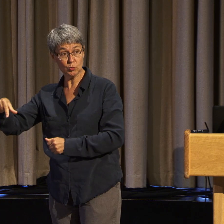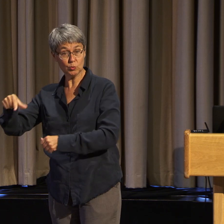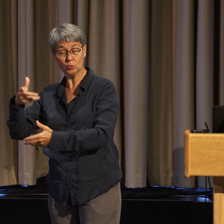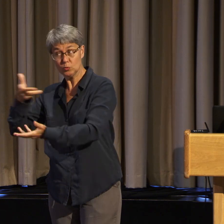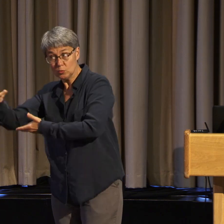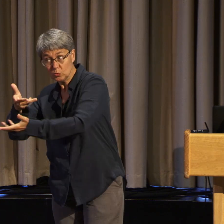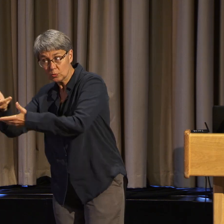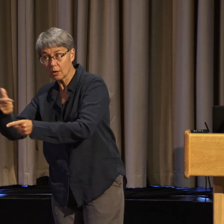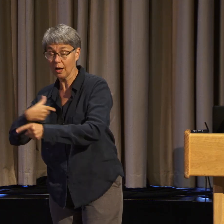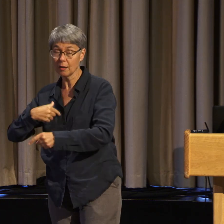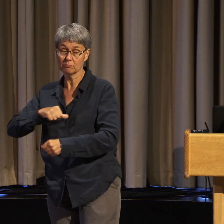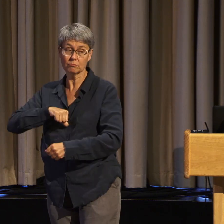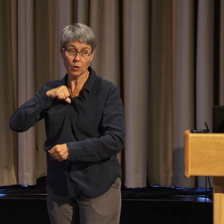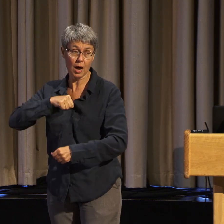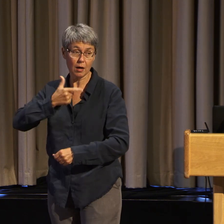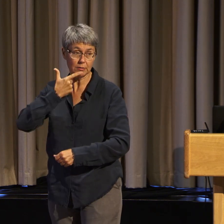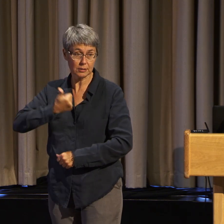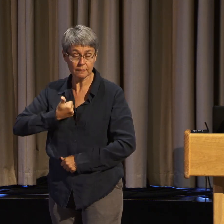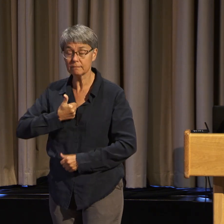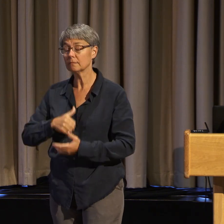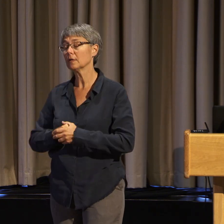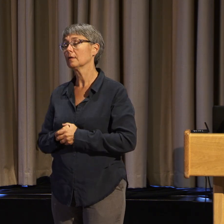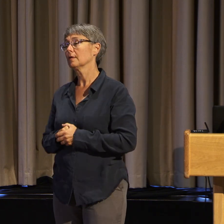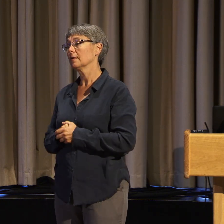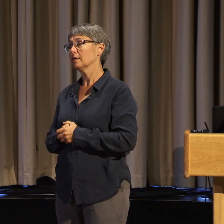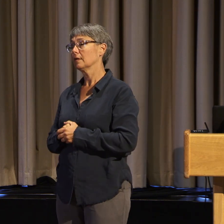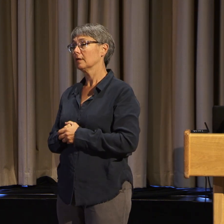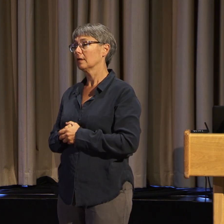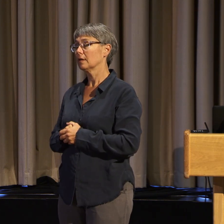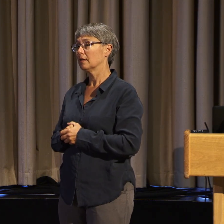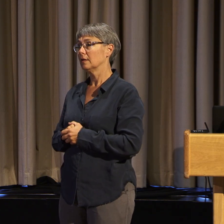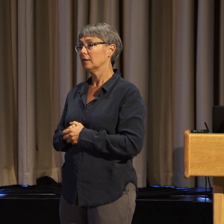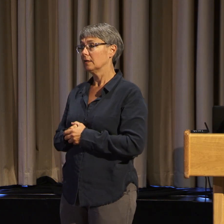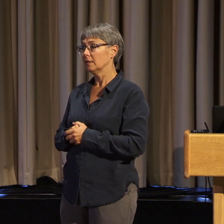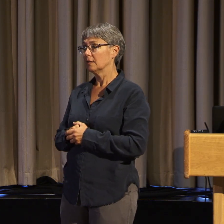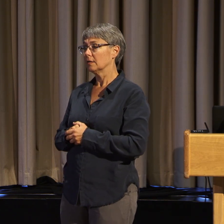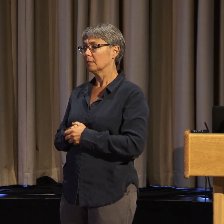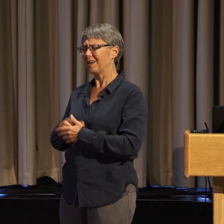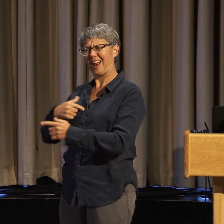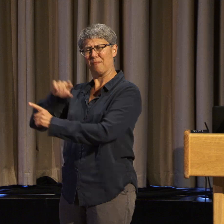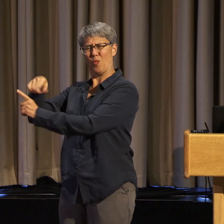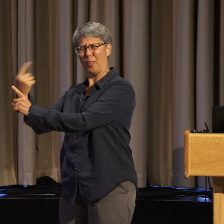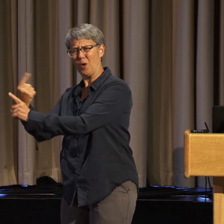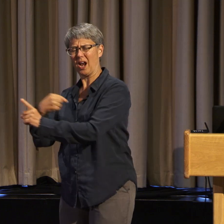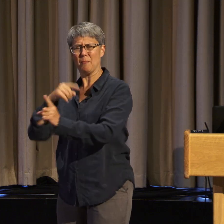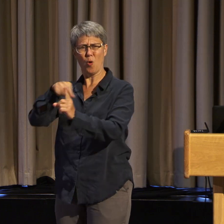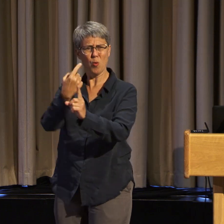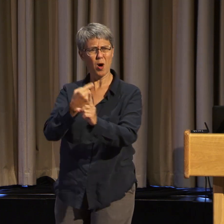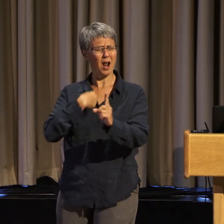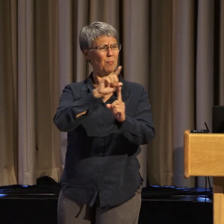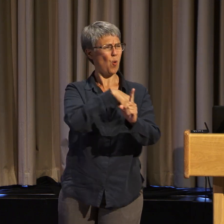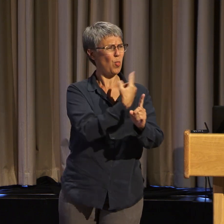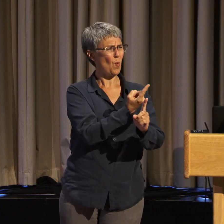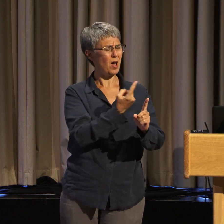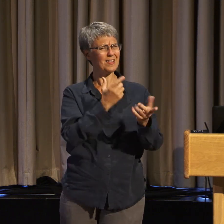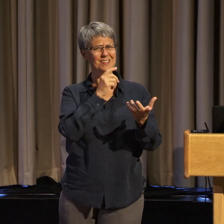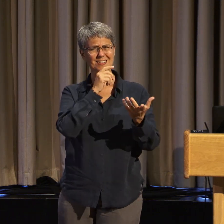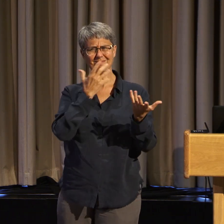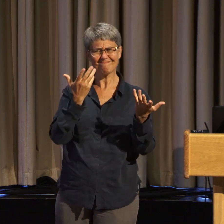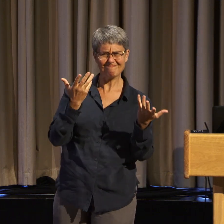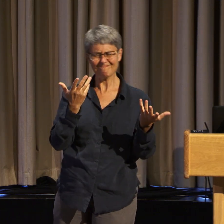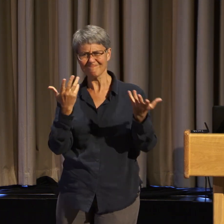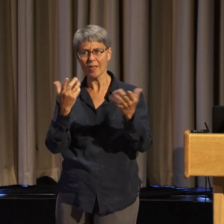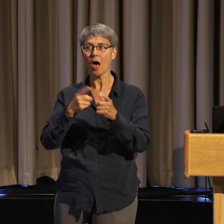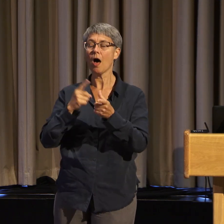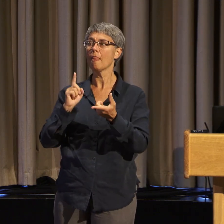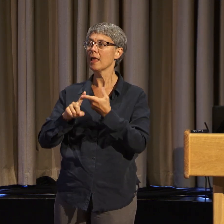And then I stumbled upon a disability rights group called